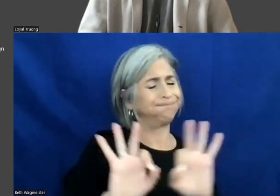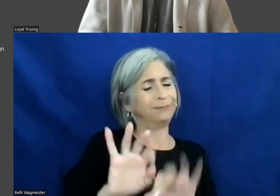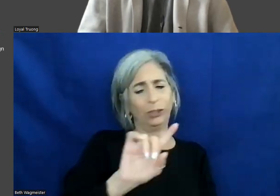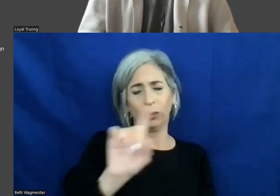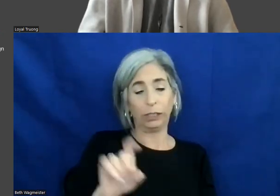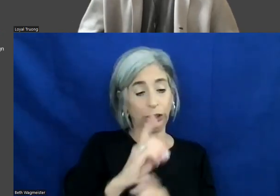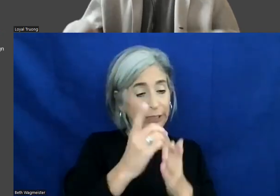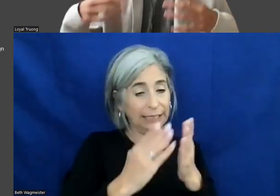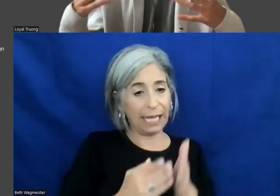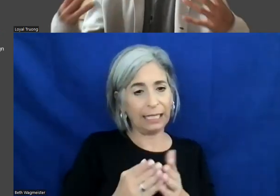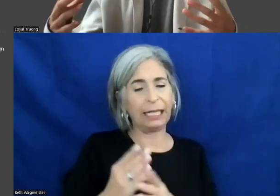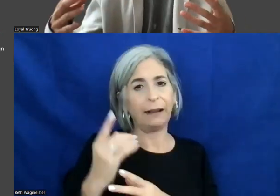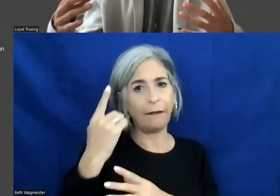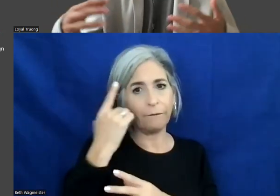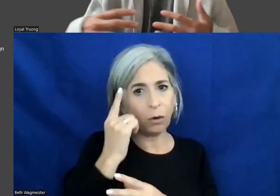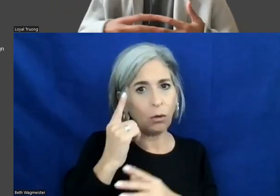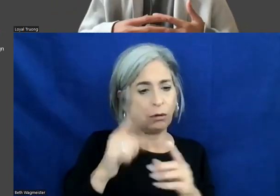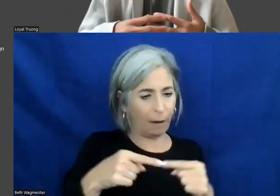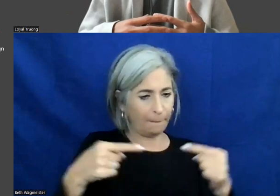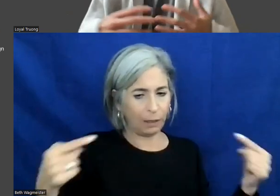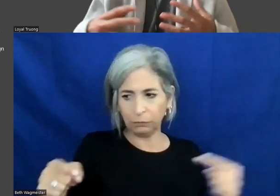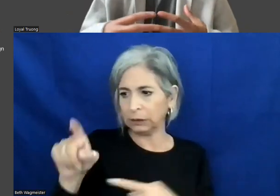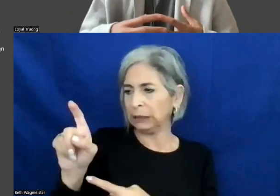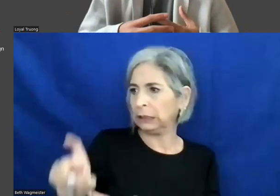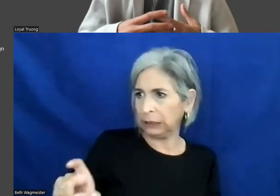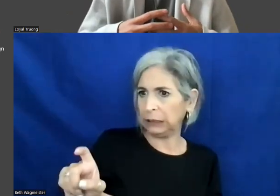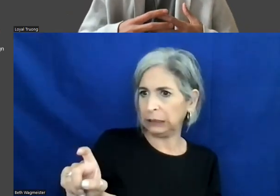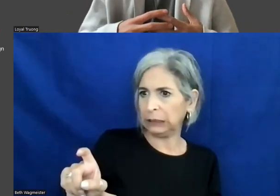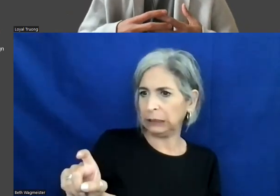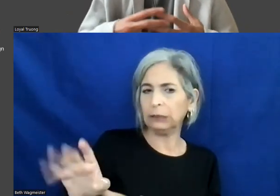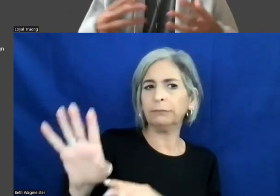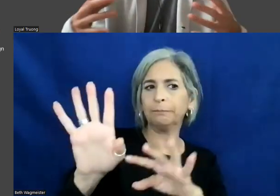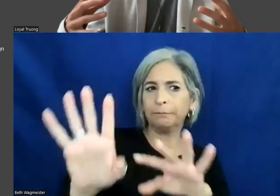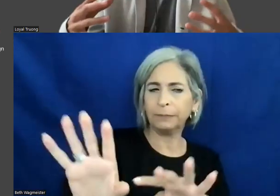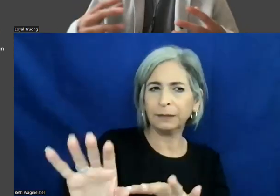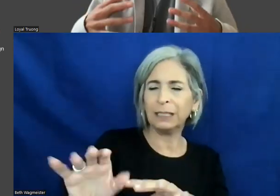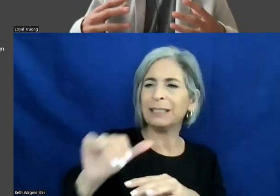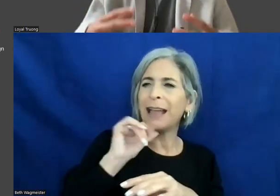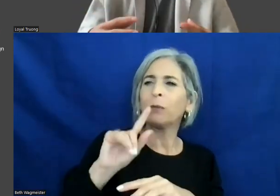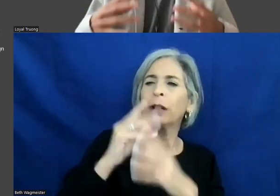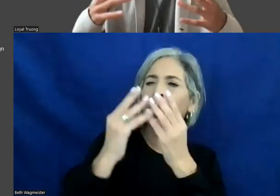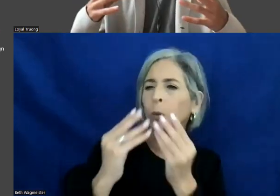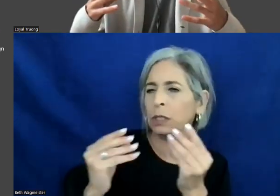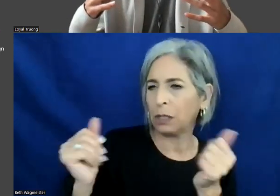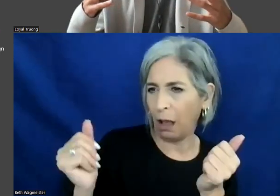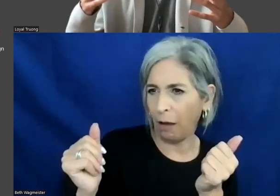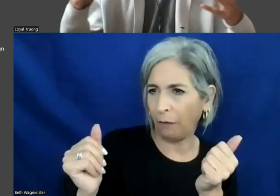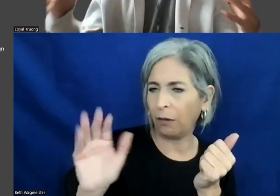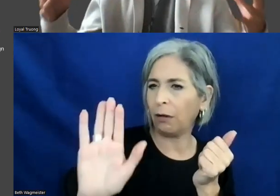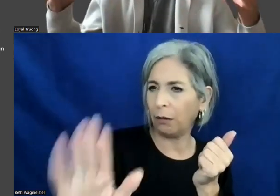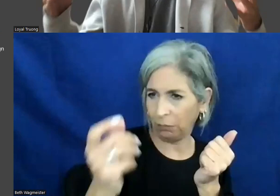Designing for opposing needs, I wouldn't say there is a resolve, it is more of taking in